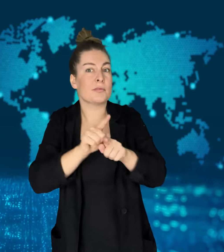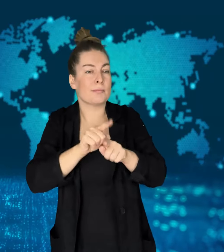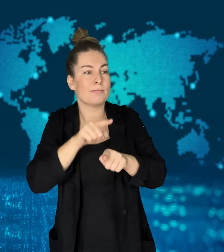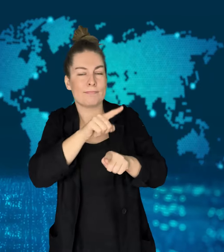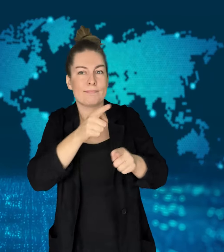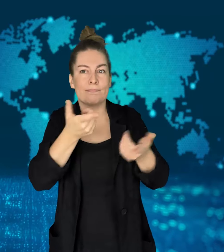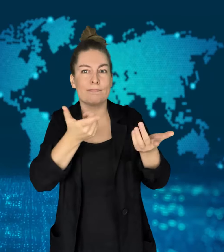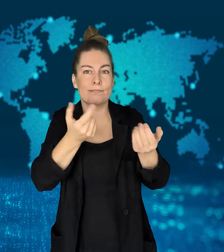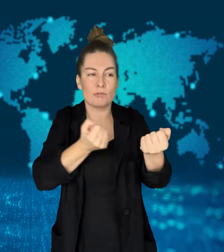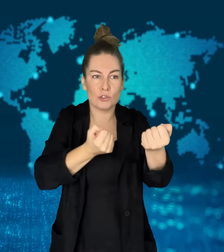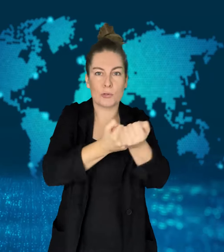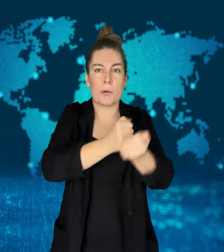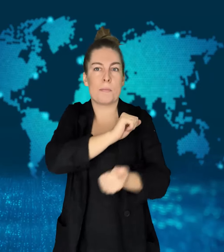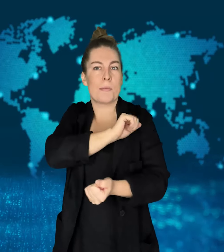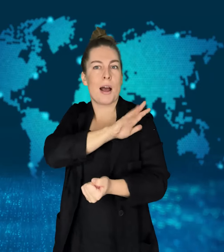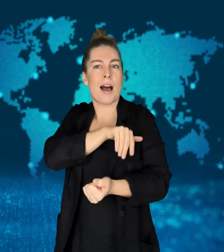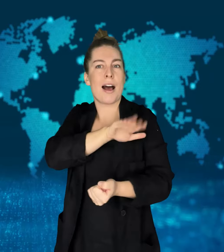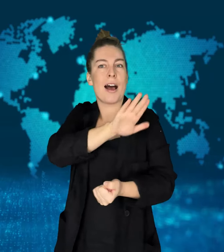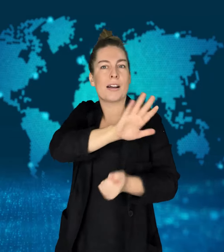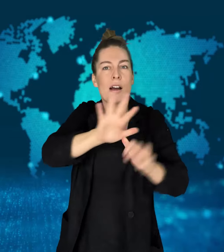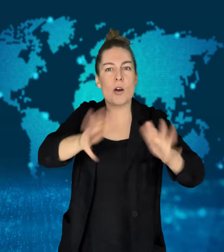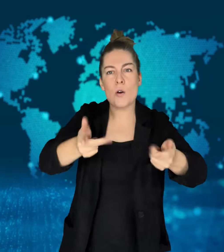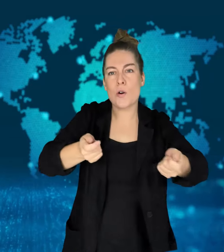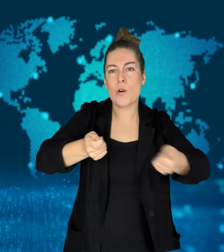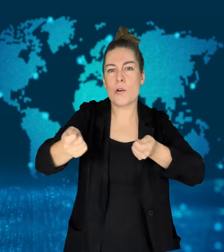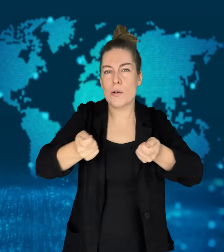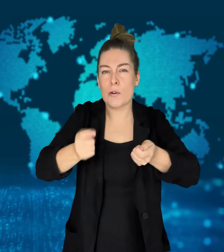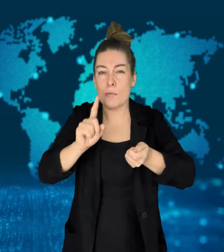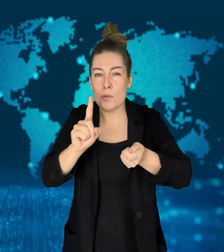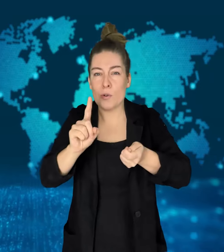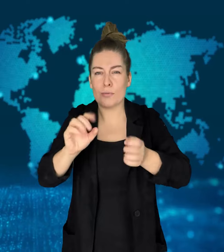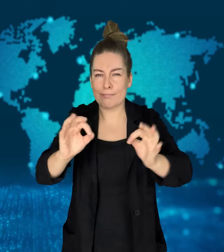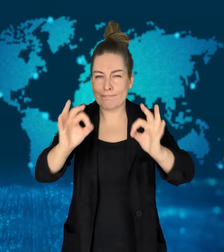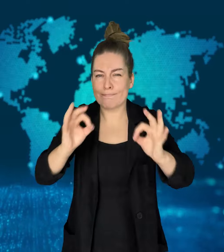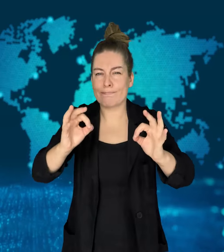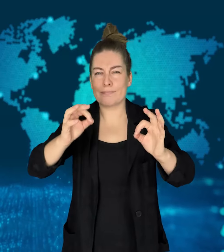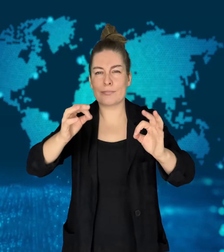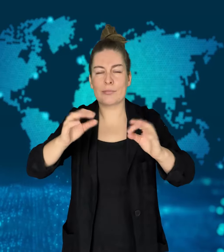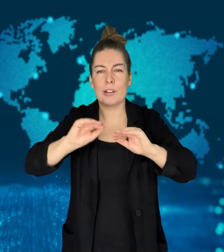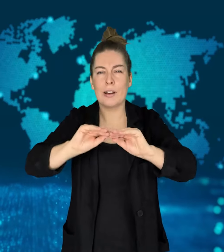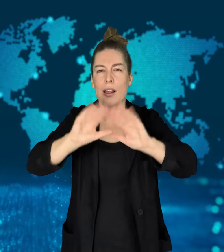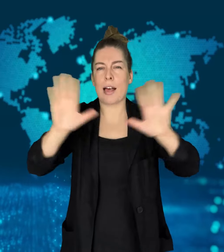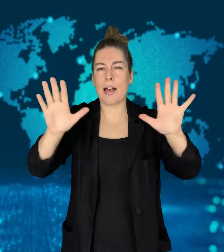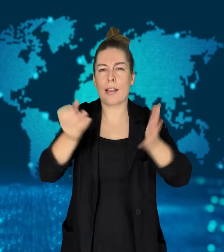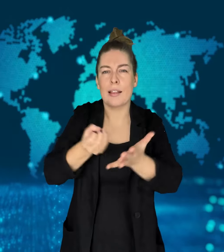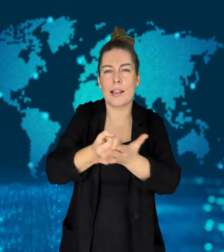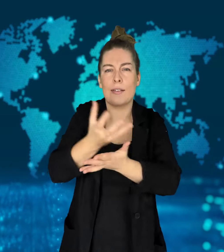There is no agreement on Israel's continued presence in the territory or